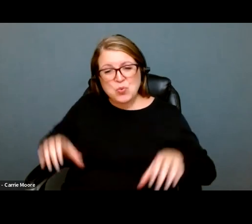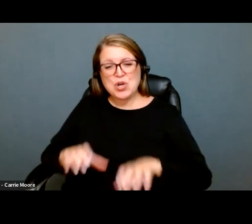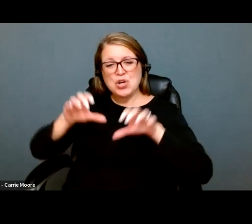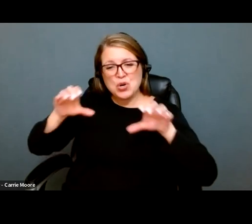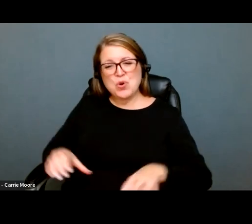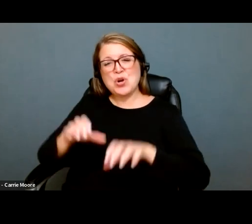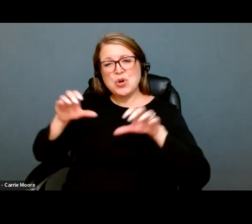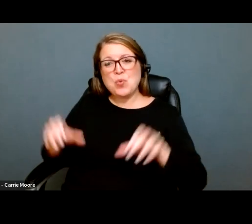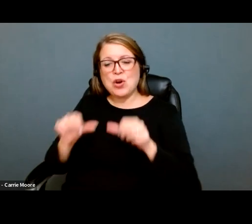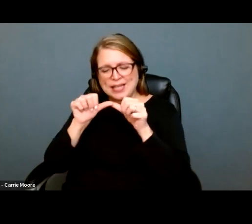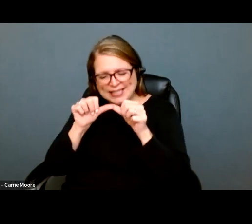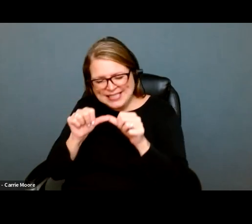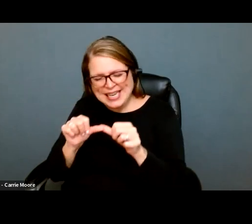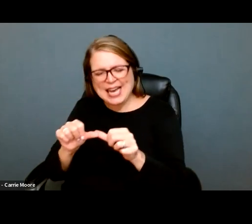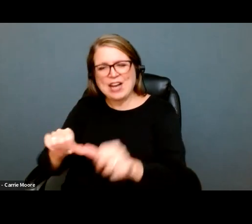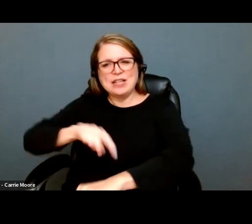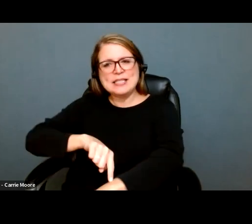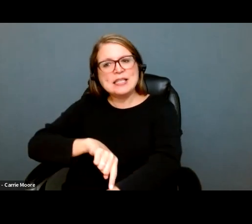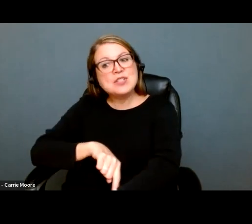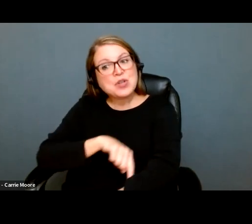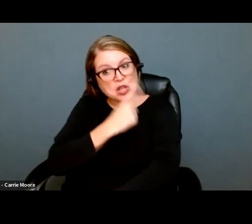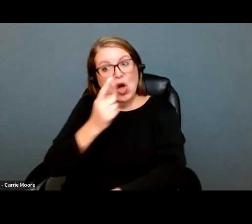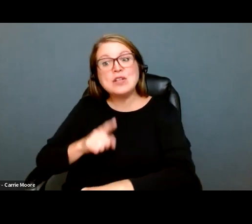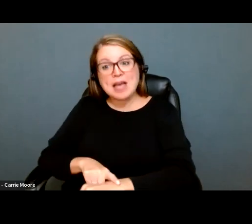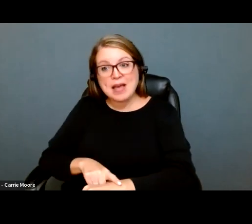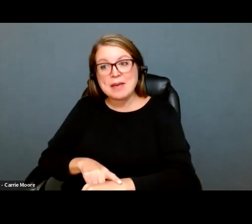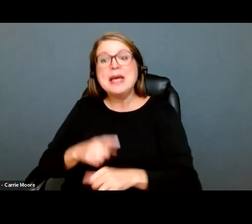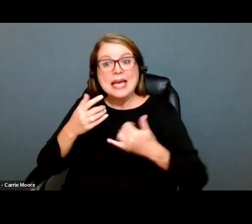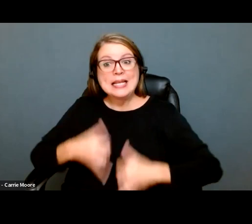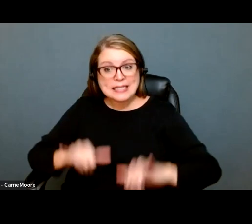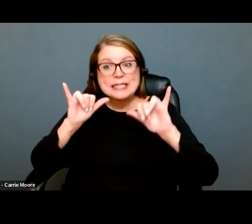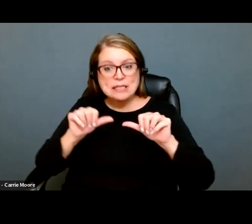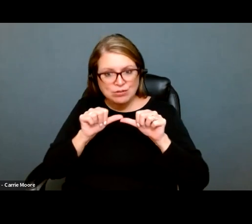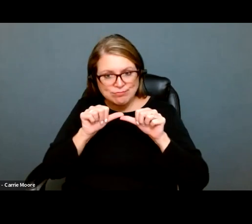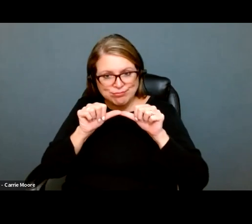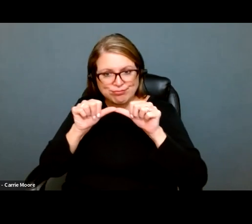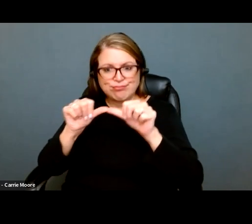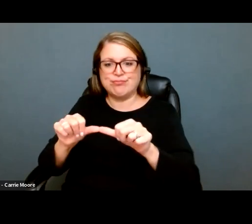Oregon kept fighting for these rights, year after year and